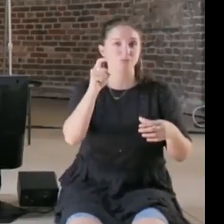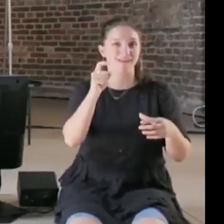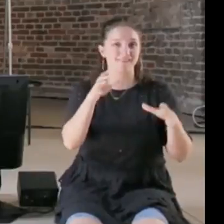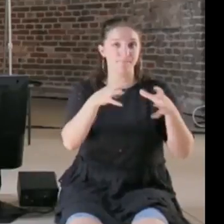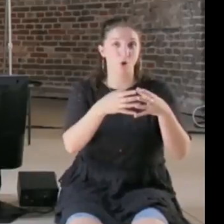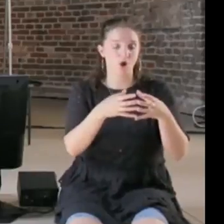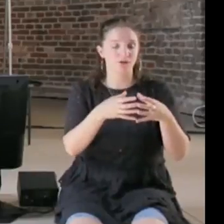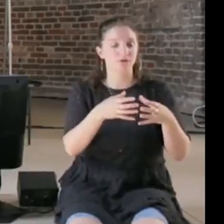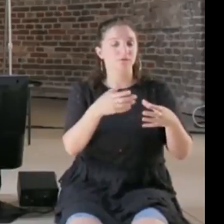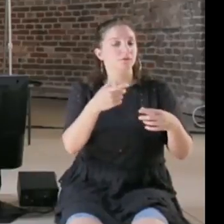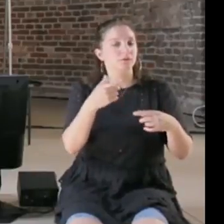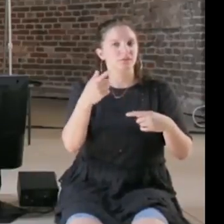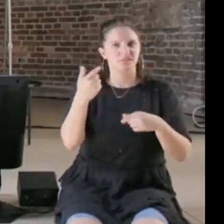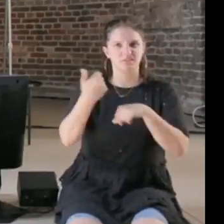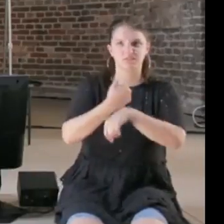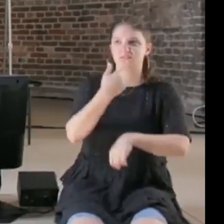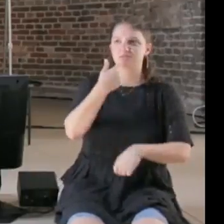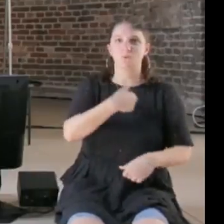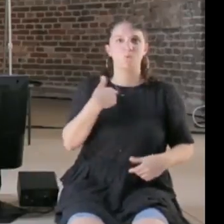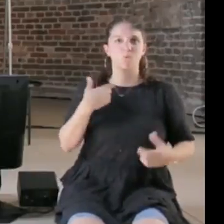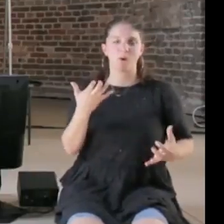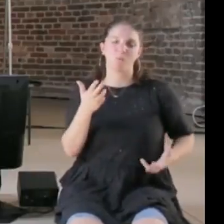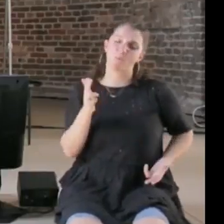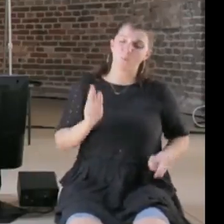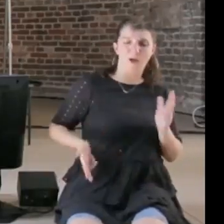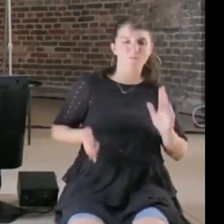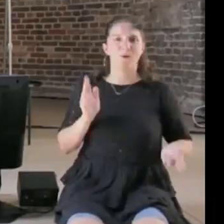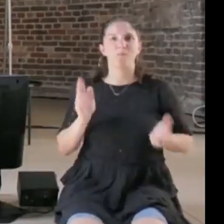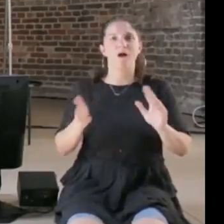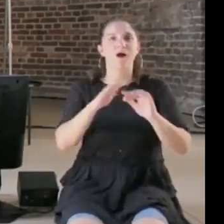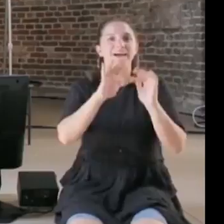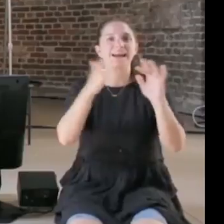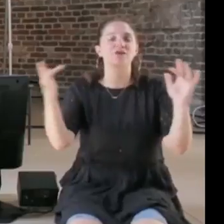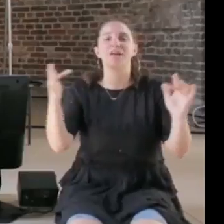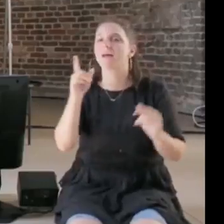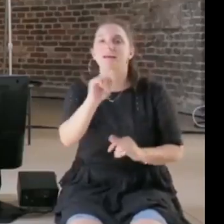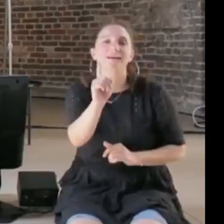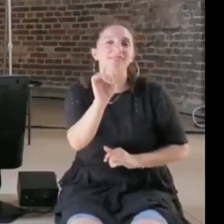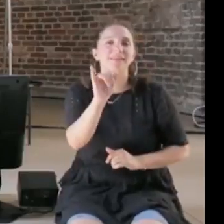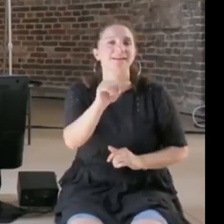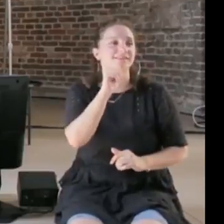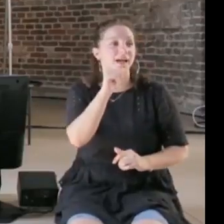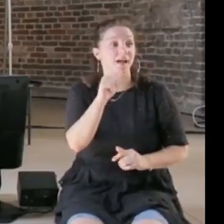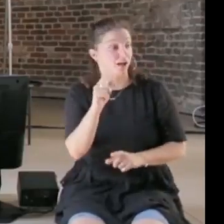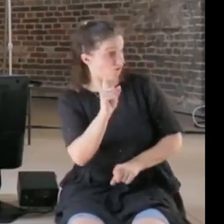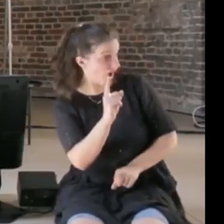wanting a Wild West on the Internet, which is actually not what we're about at all, so